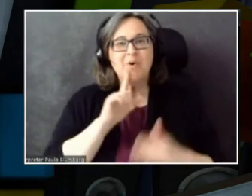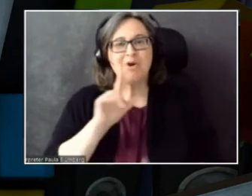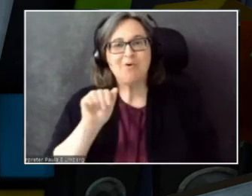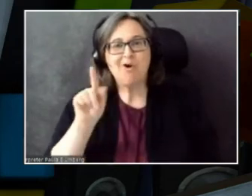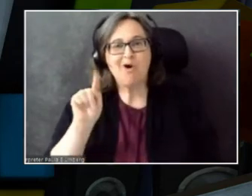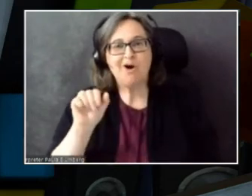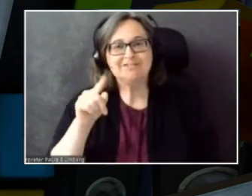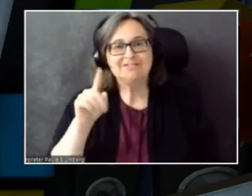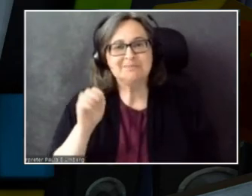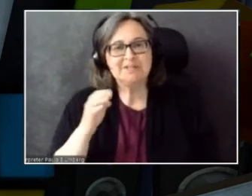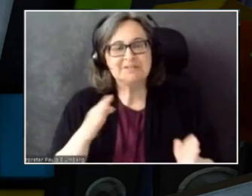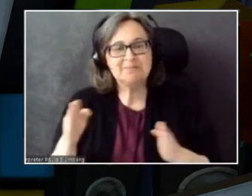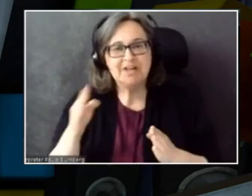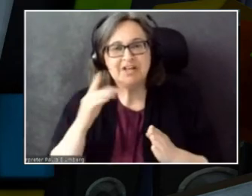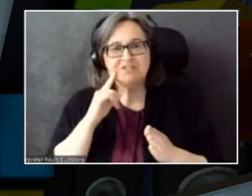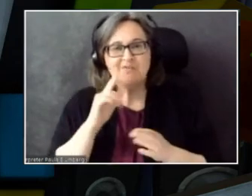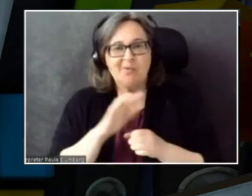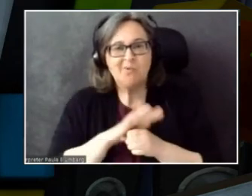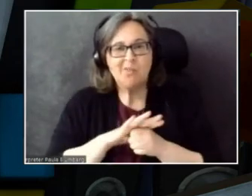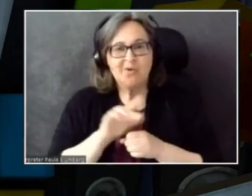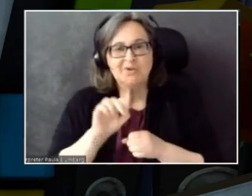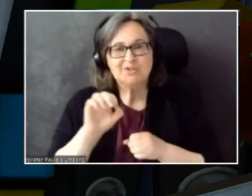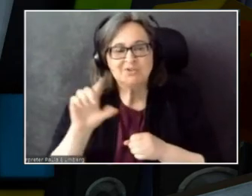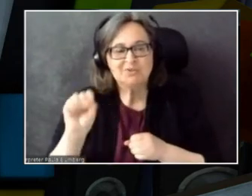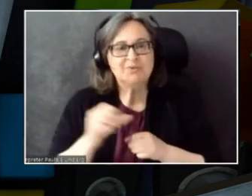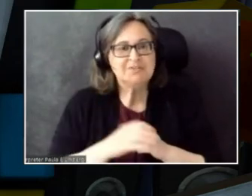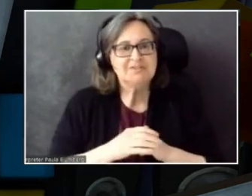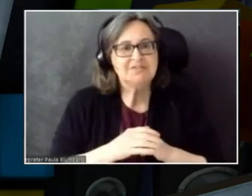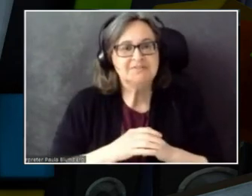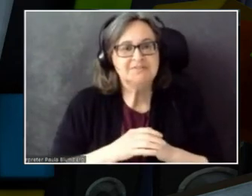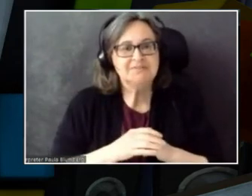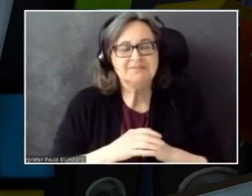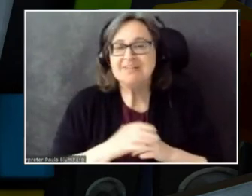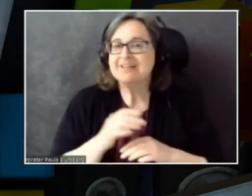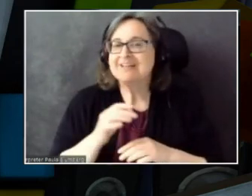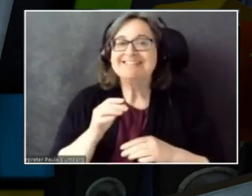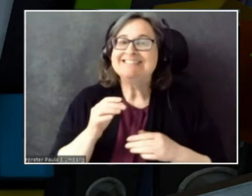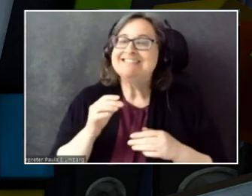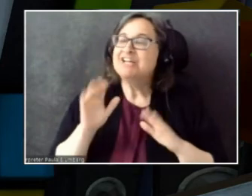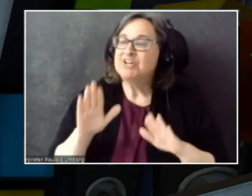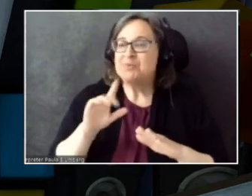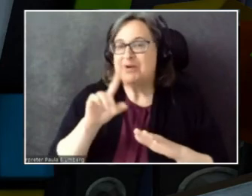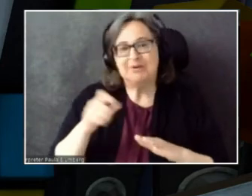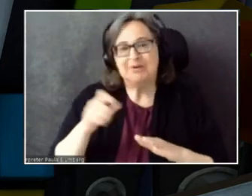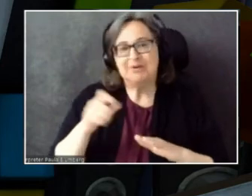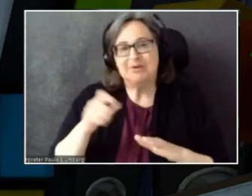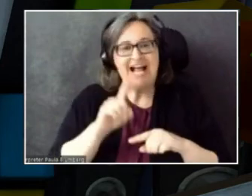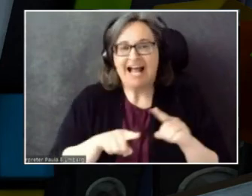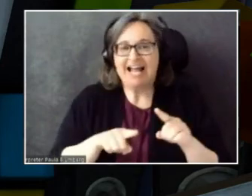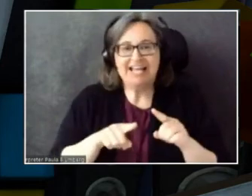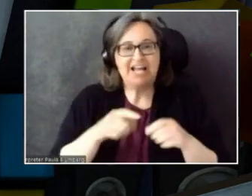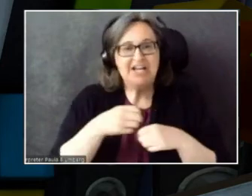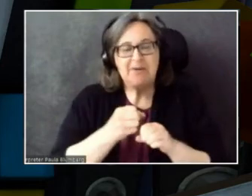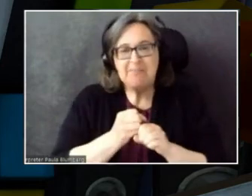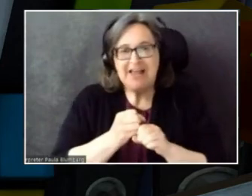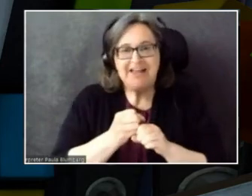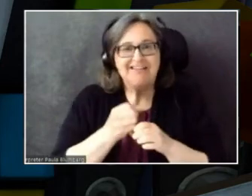Great question. I can't make product announcements today. I would encourage you to keep those accessibility bugs flowing.